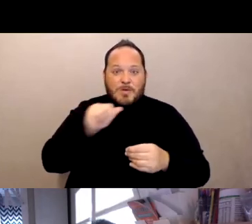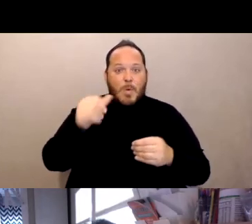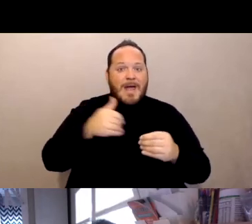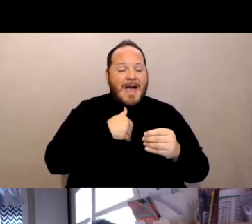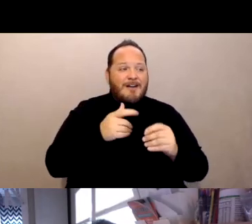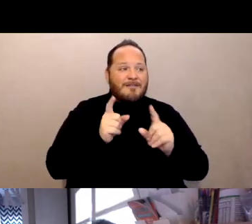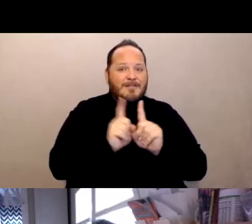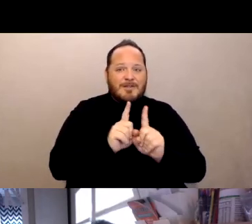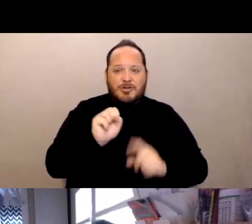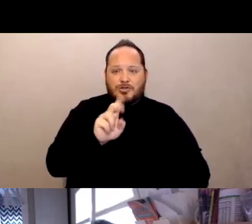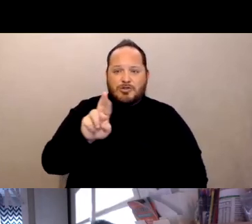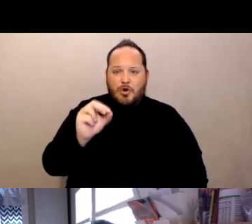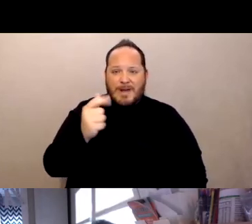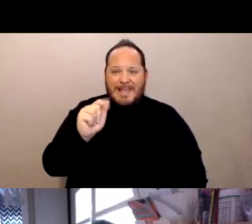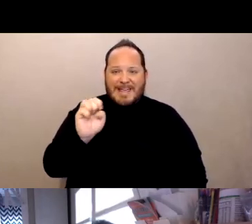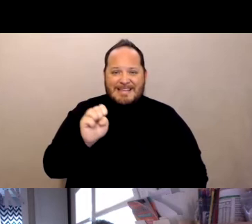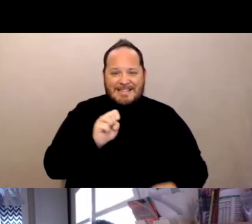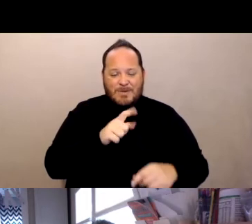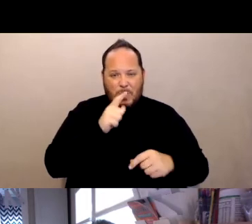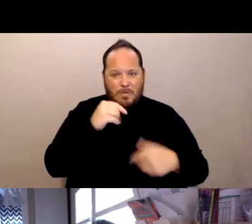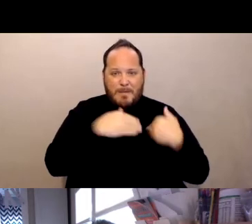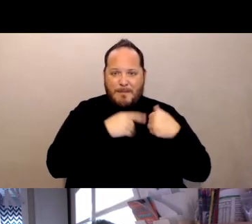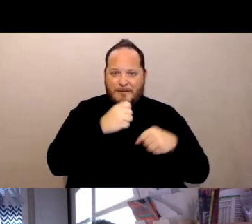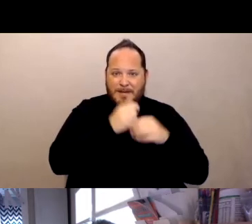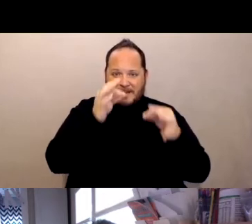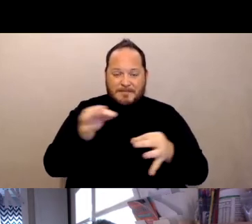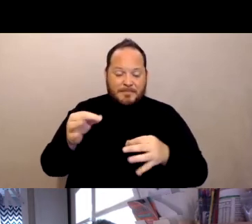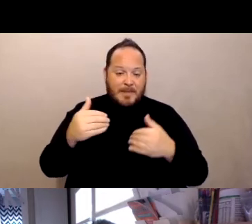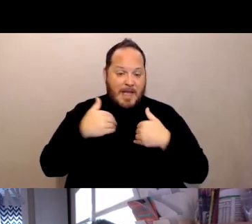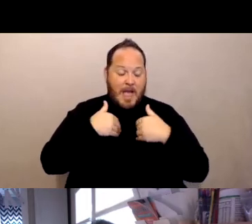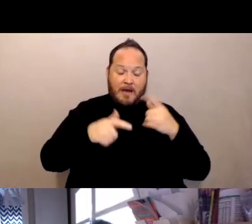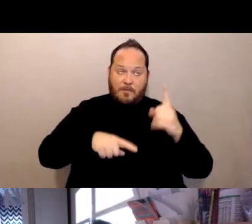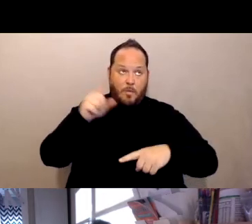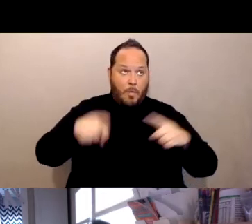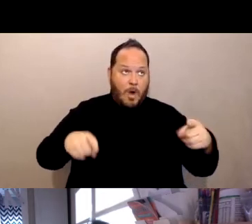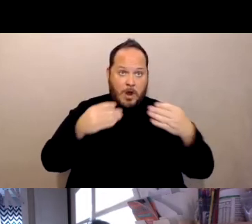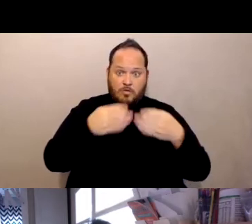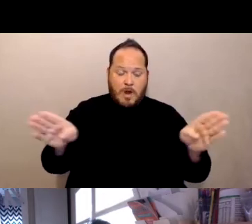There's a wide range of estimates about the number of residents who've who meet this definition of unrepresented.